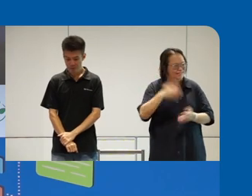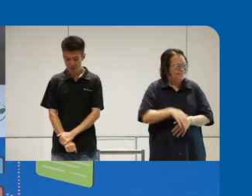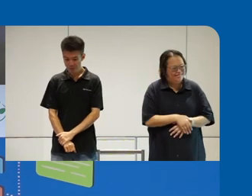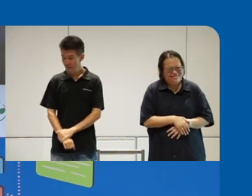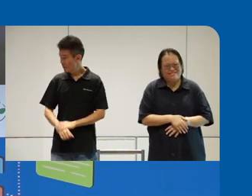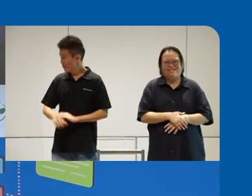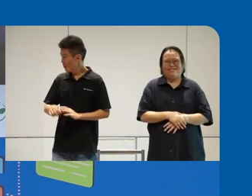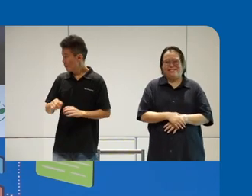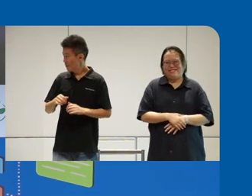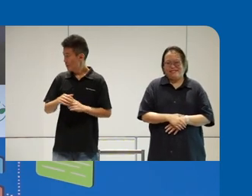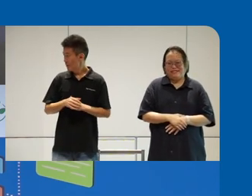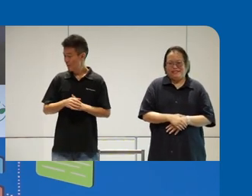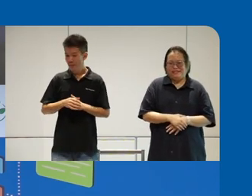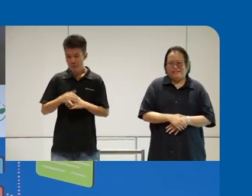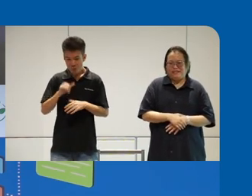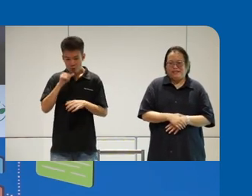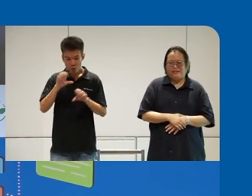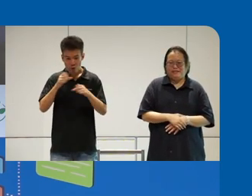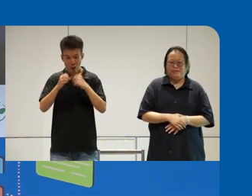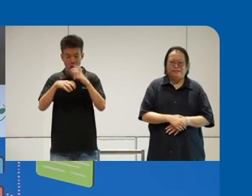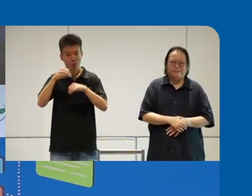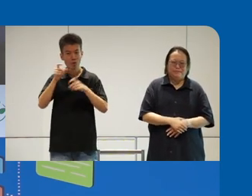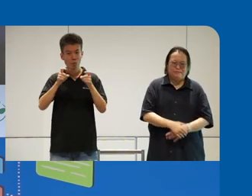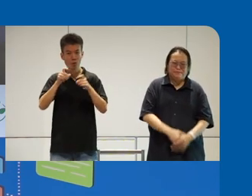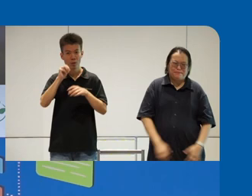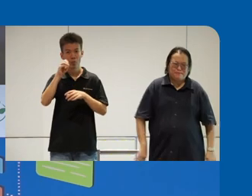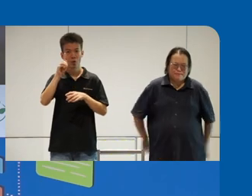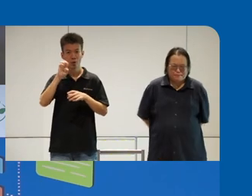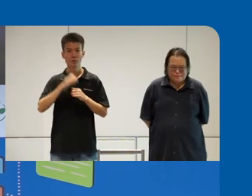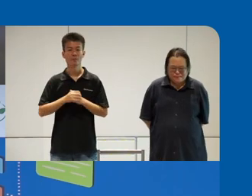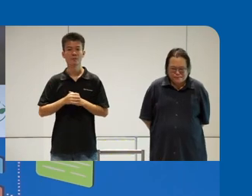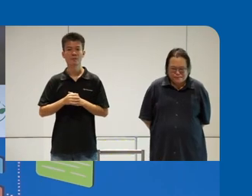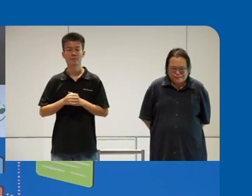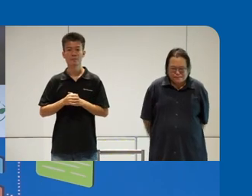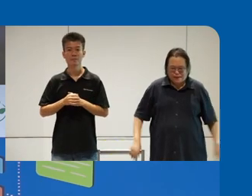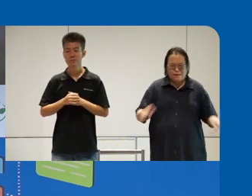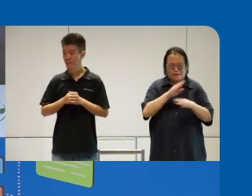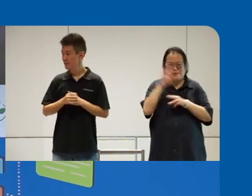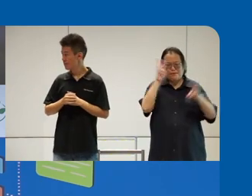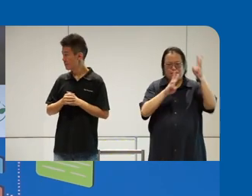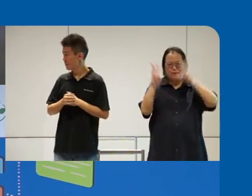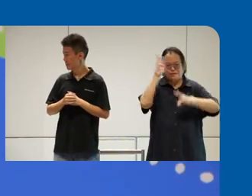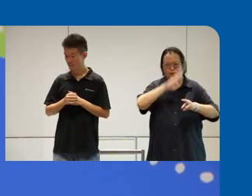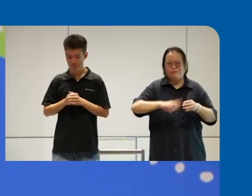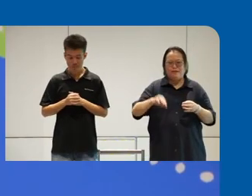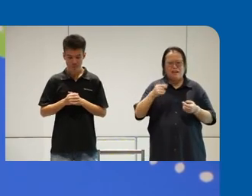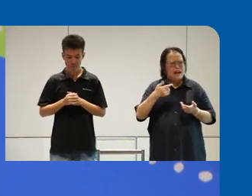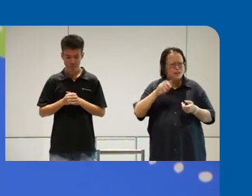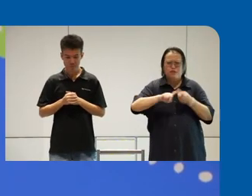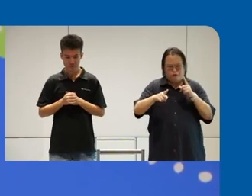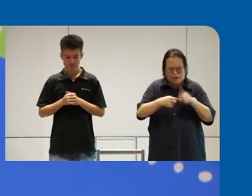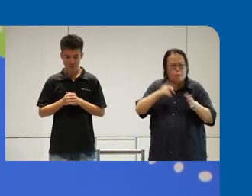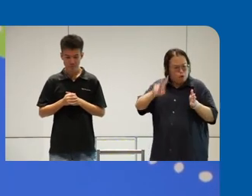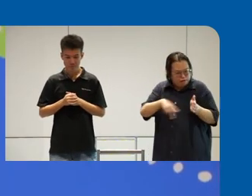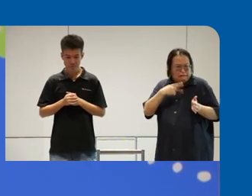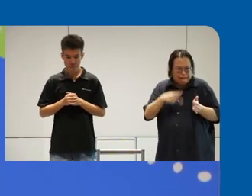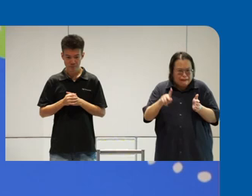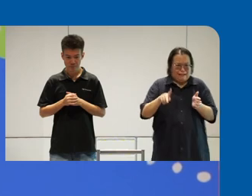have not gotten out of the moderator mode but yes sorry say I love your brand of poetry so